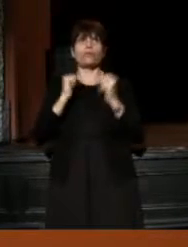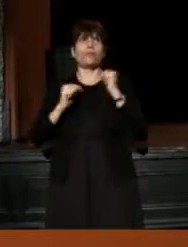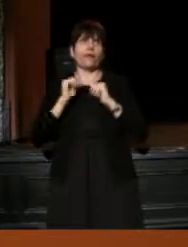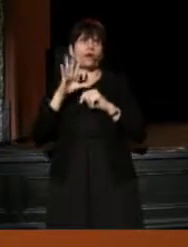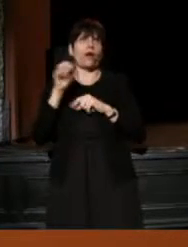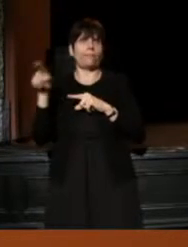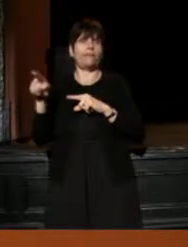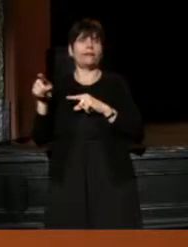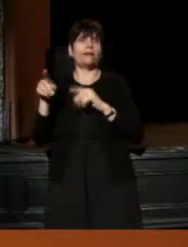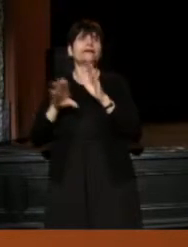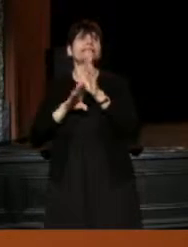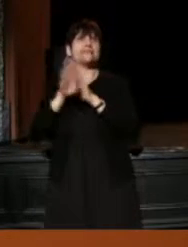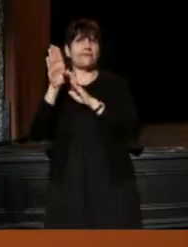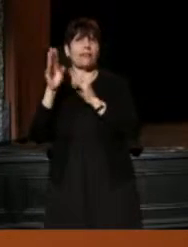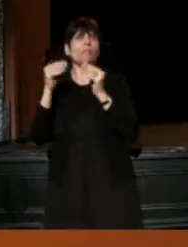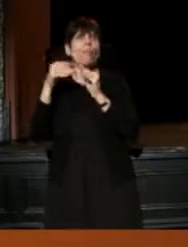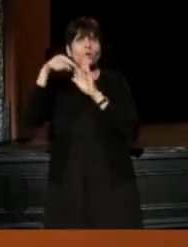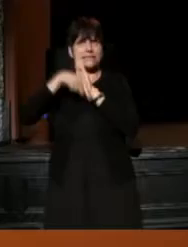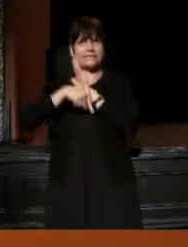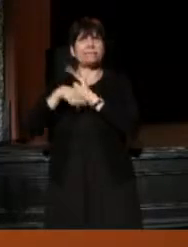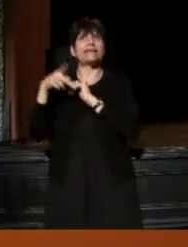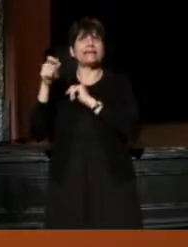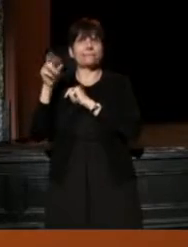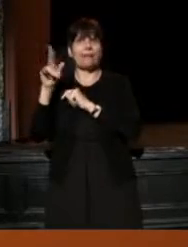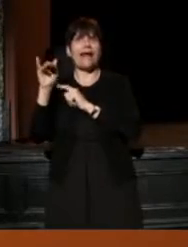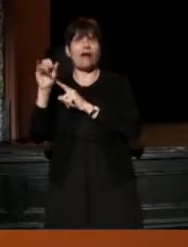developed more deeply in Paris, and elsewhere.